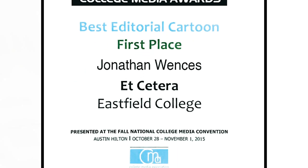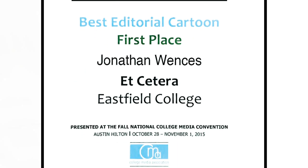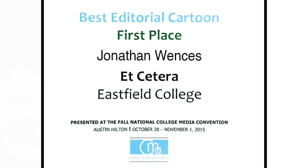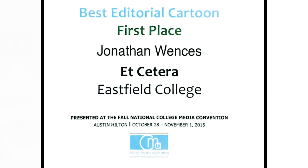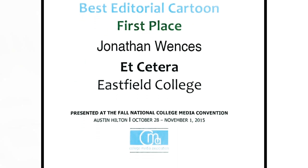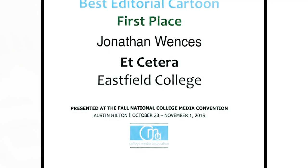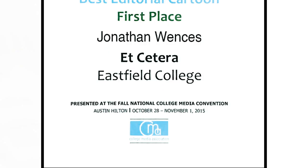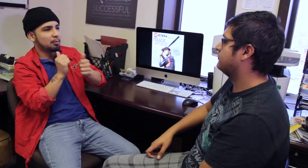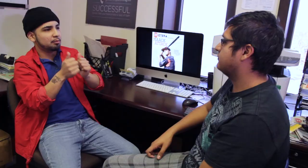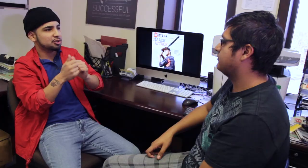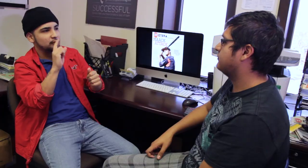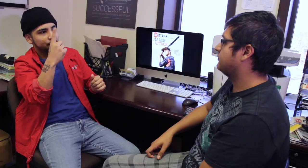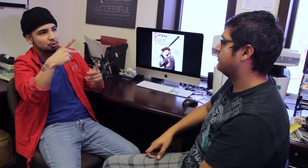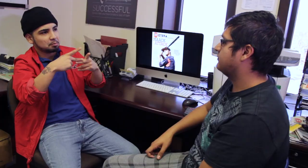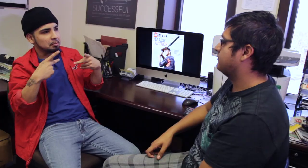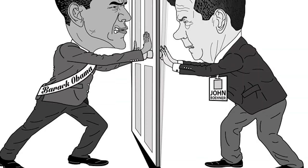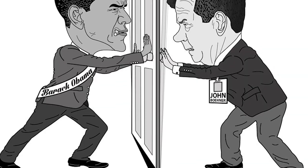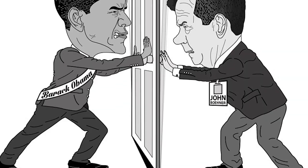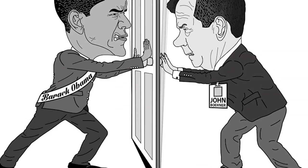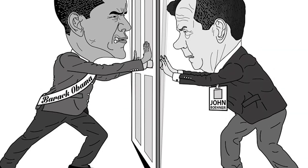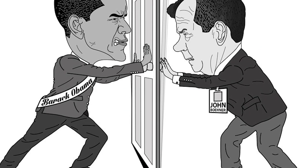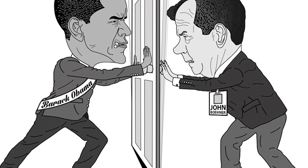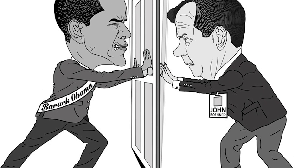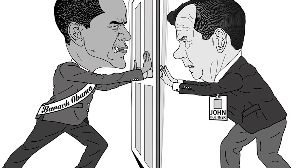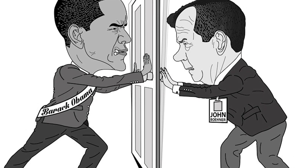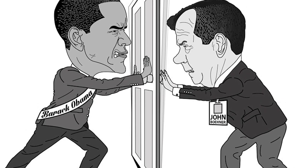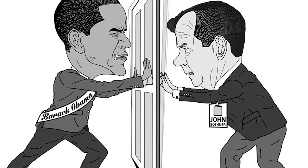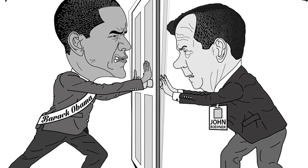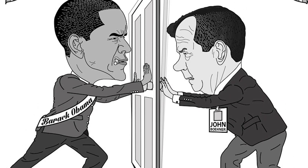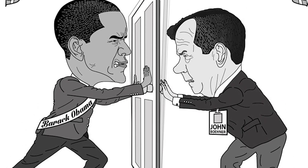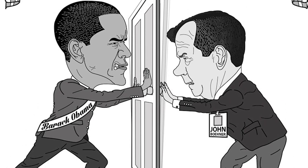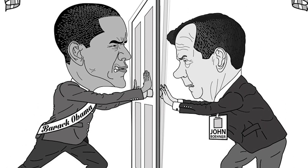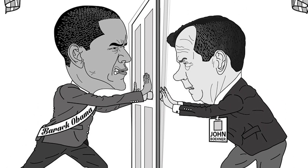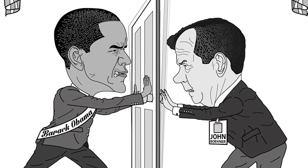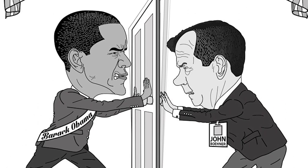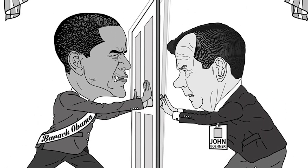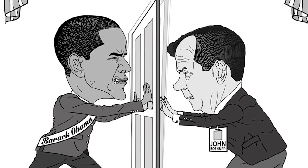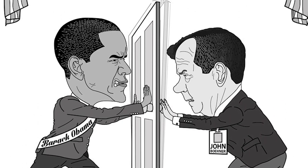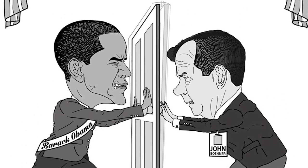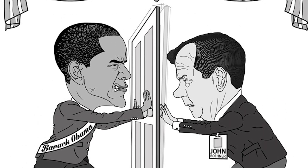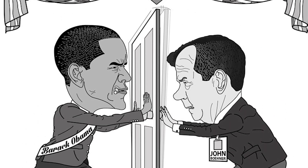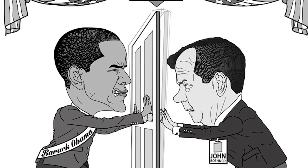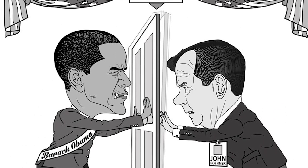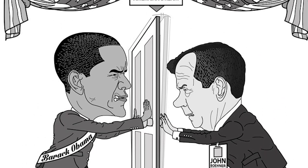and then I won awards. Later I won the top prize at a national competition. That’s